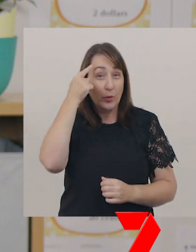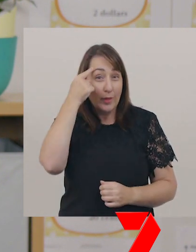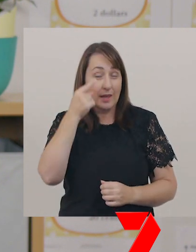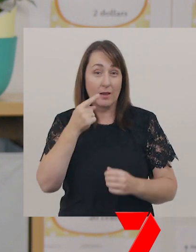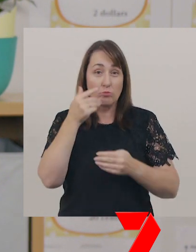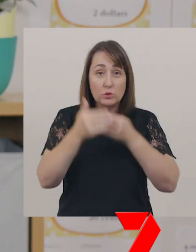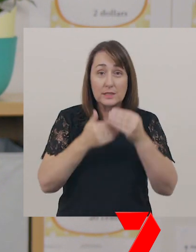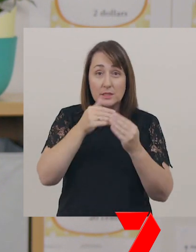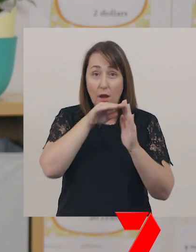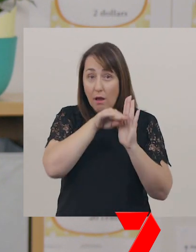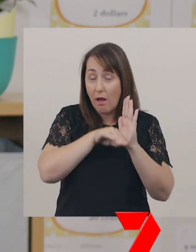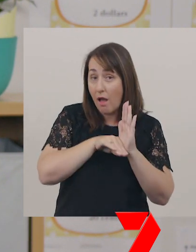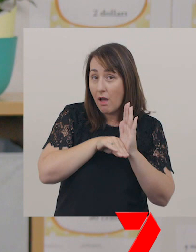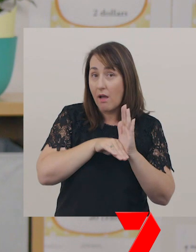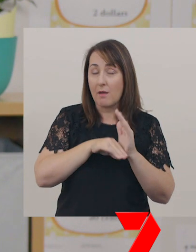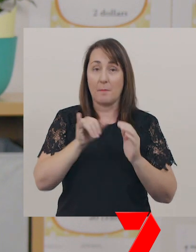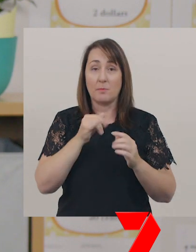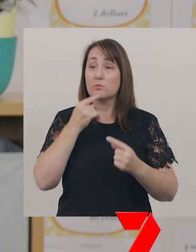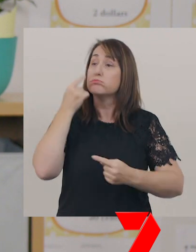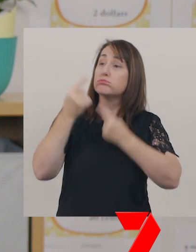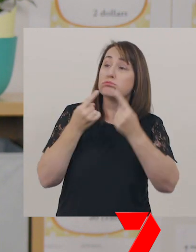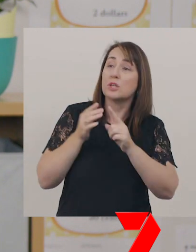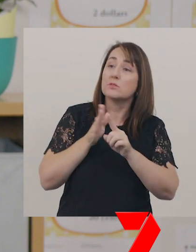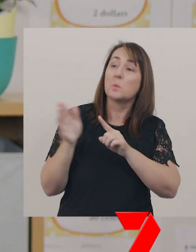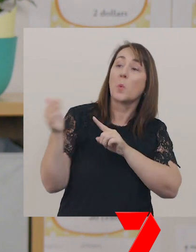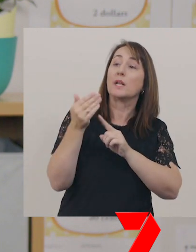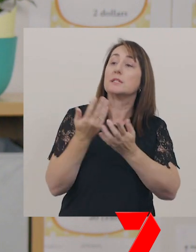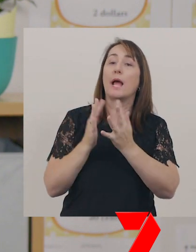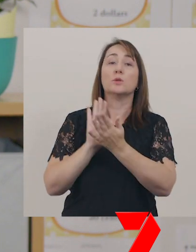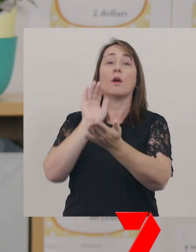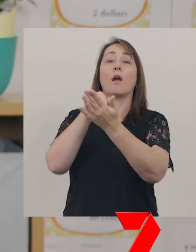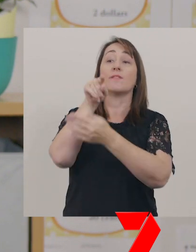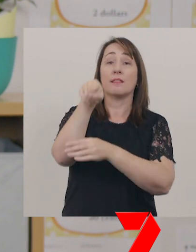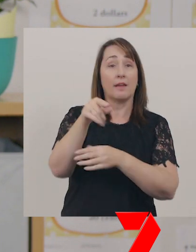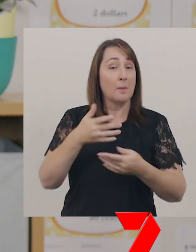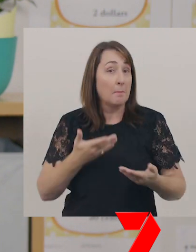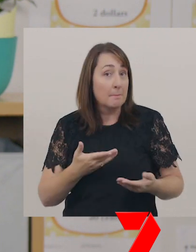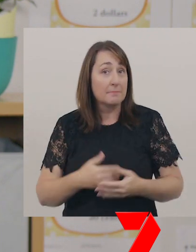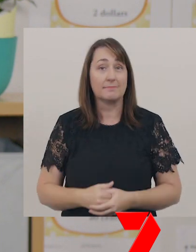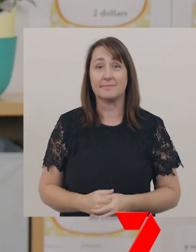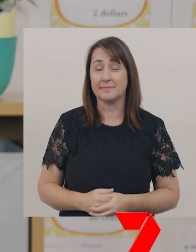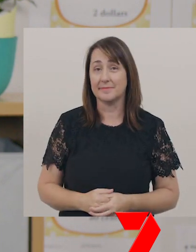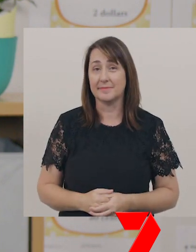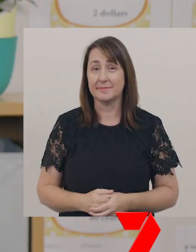Have you had to give someone directions, to get somewhere?